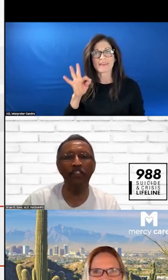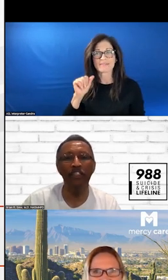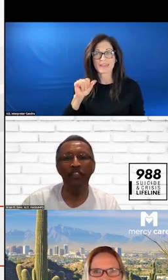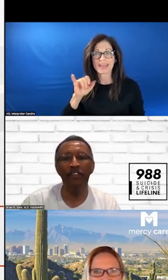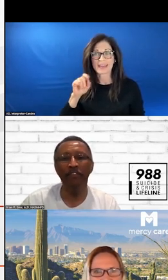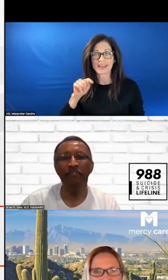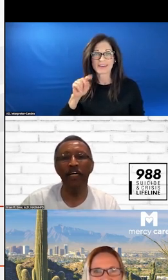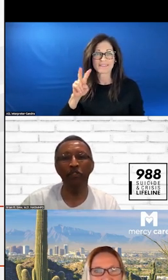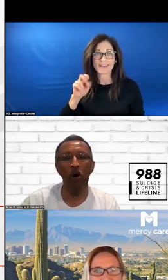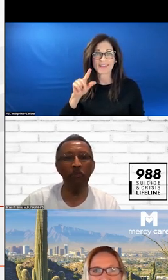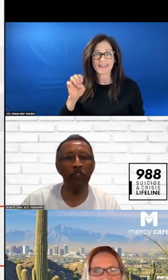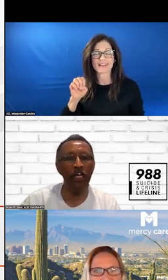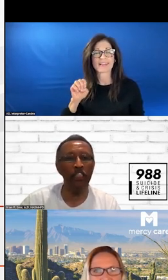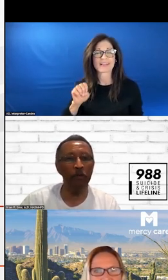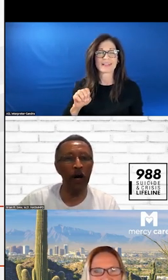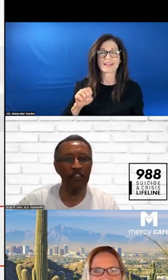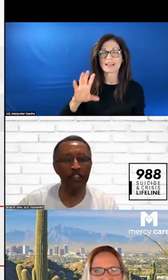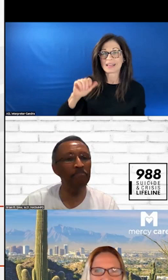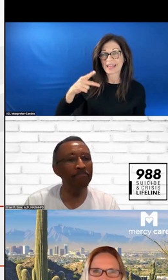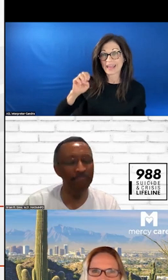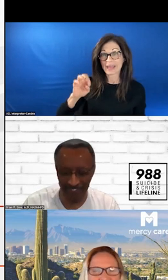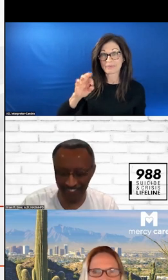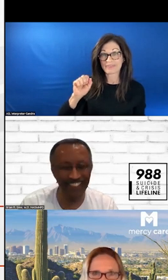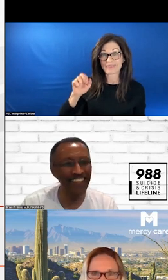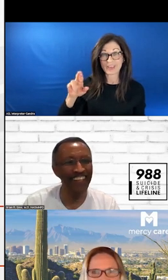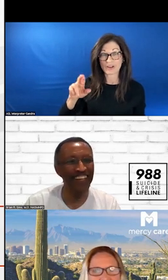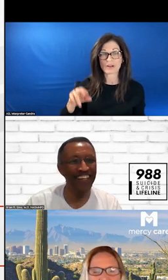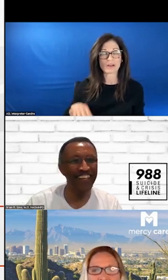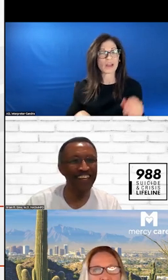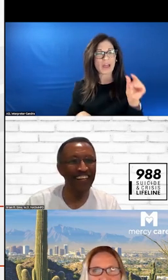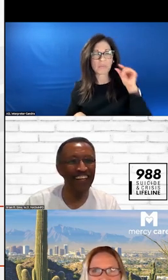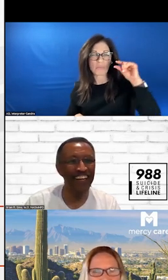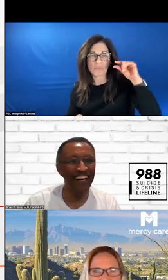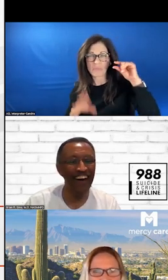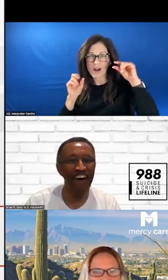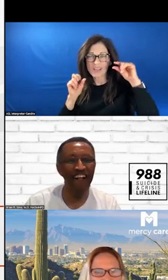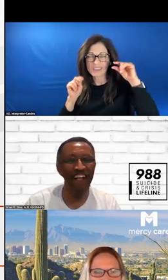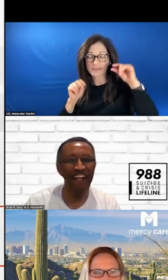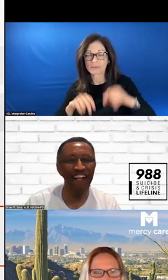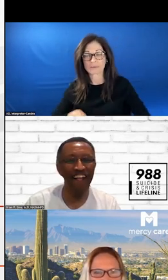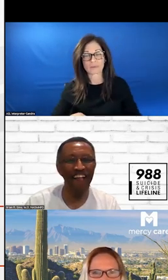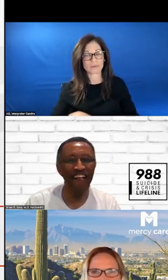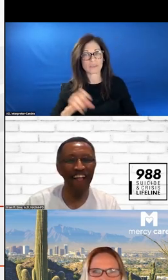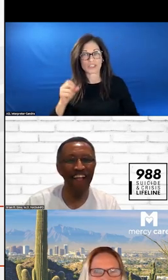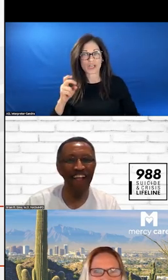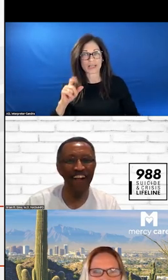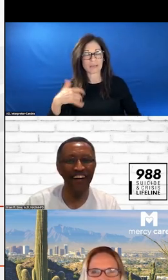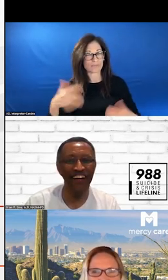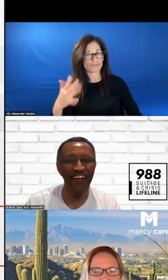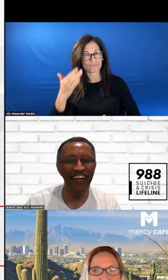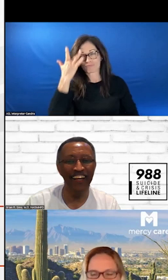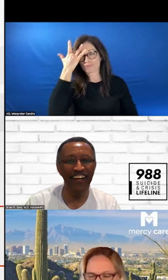: OKAY. WELL INFORMED GROUP AND I TRUST YOU ALL AND I WILL GO